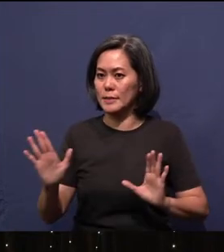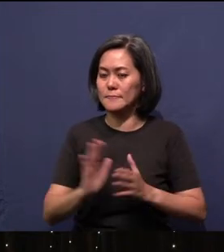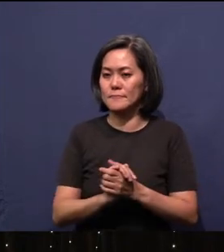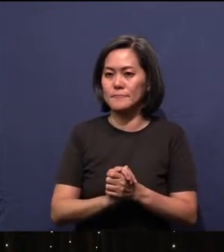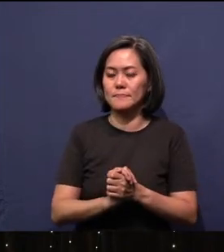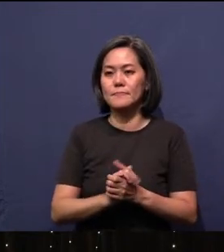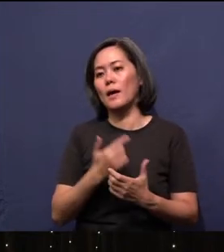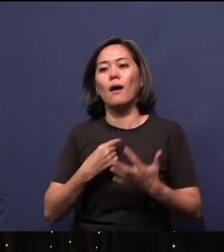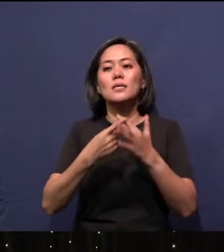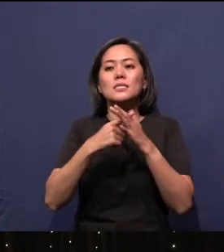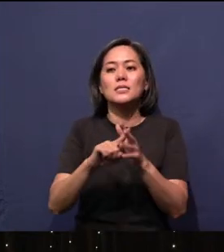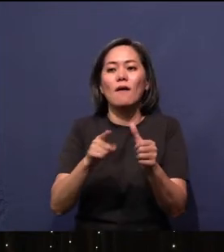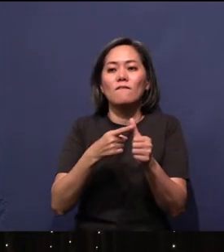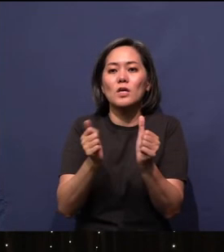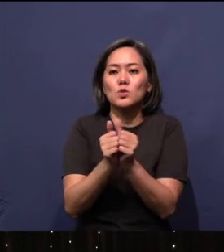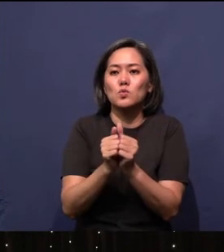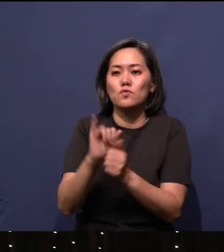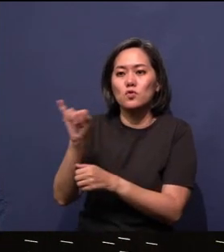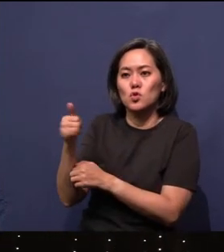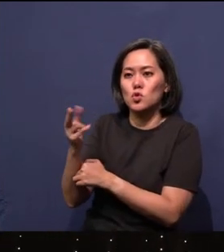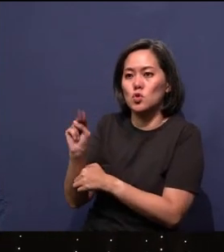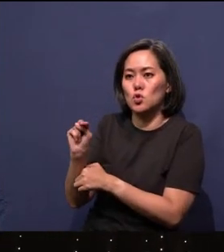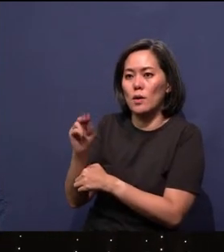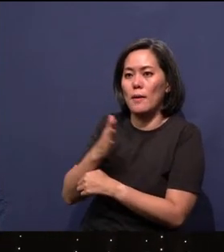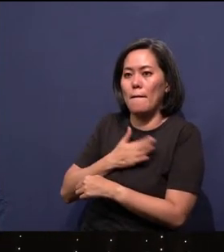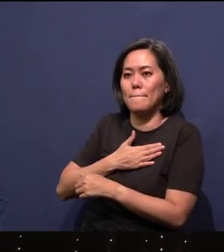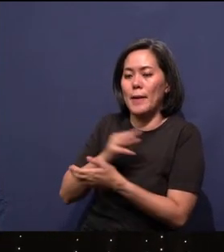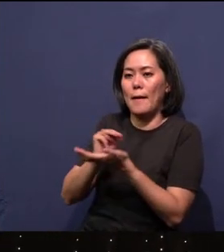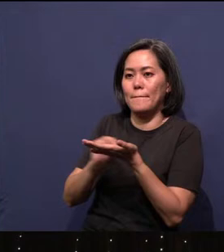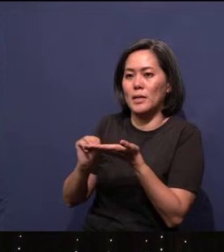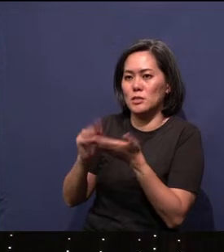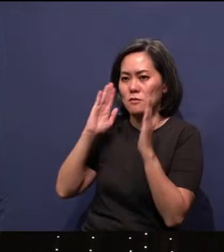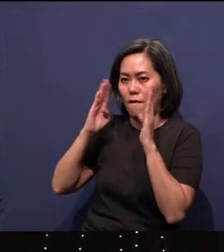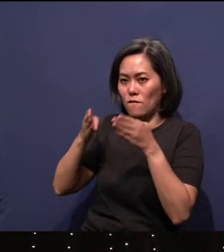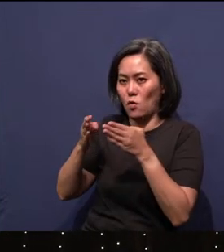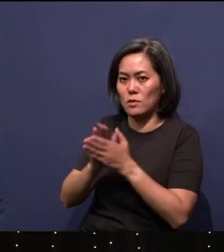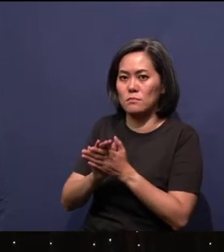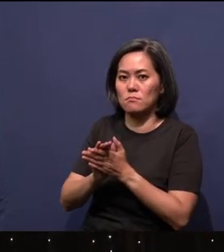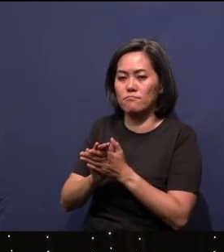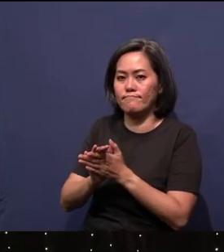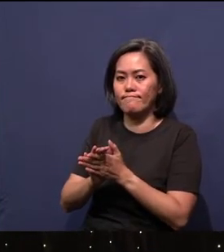So I start first with John, which is my message and my focus. In the beginning was